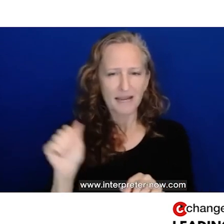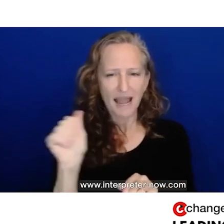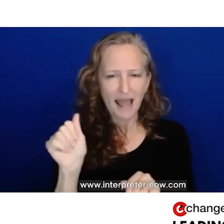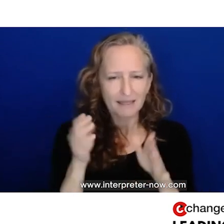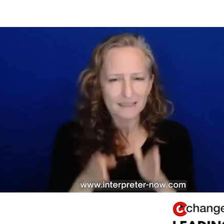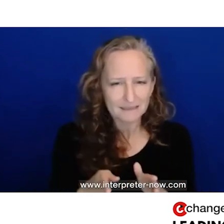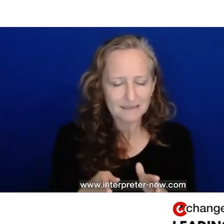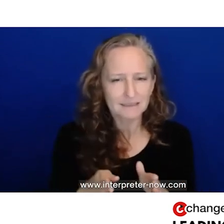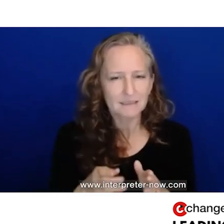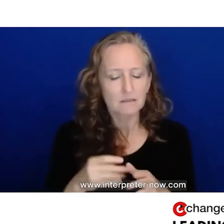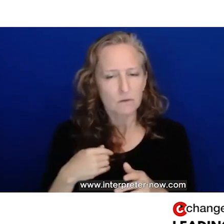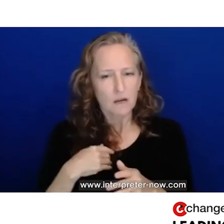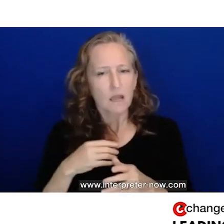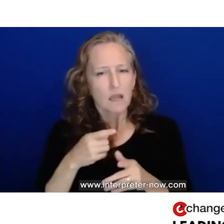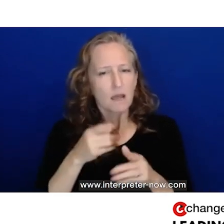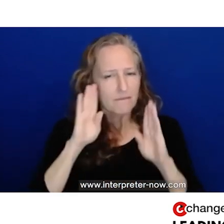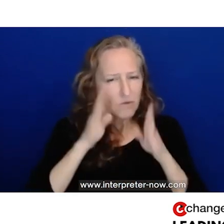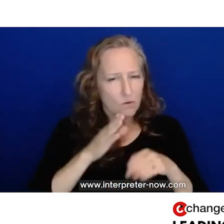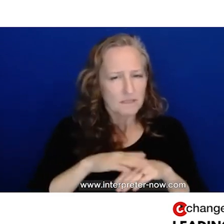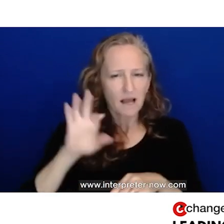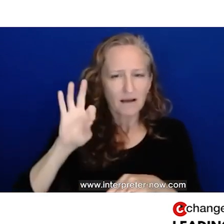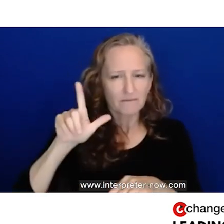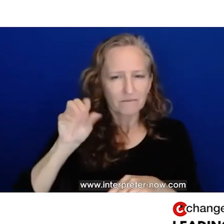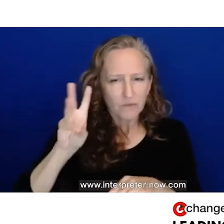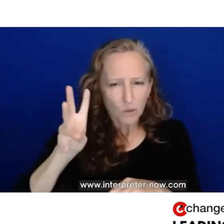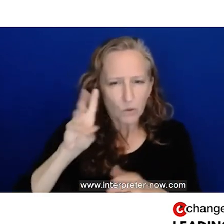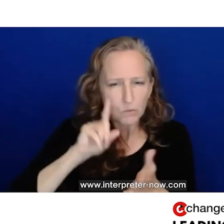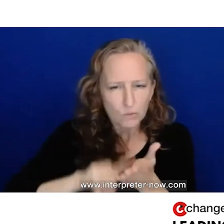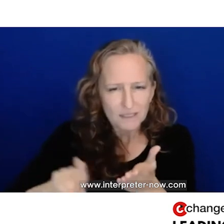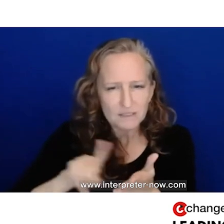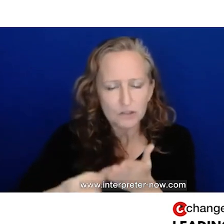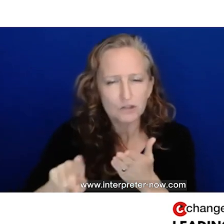in the flow research collective. They are looking at what are the conditions that need